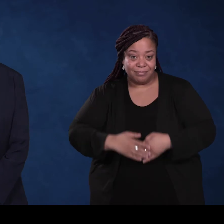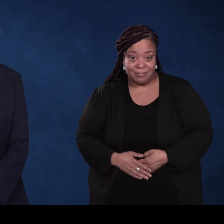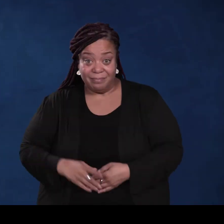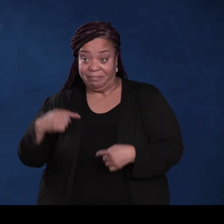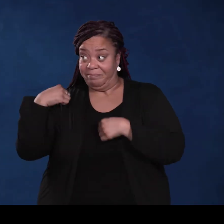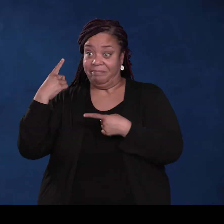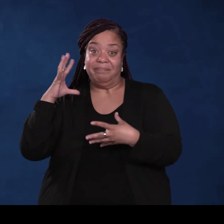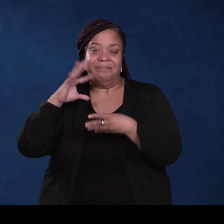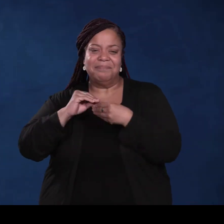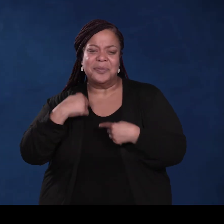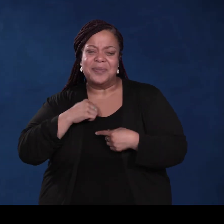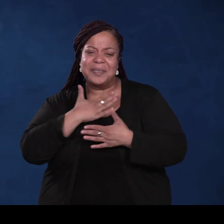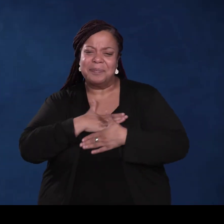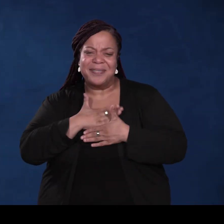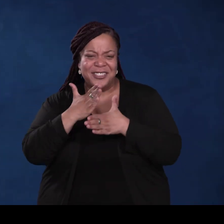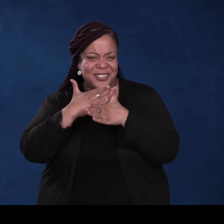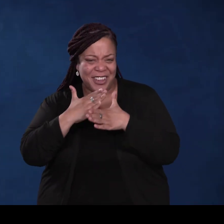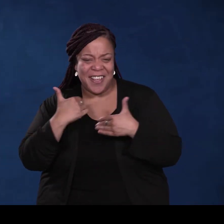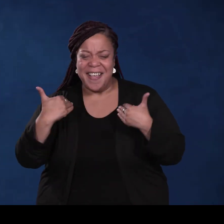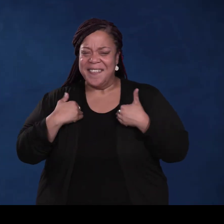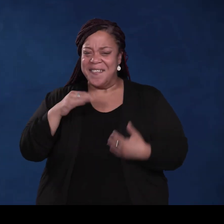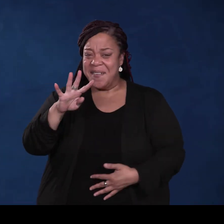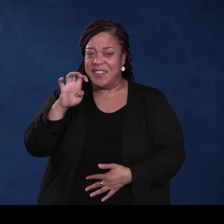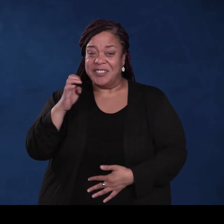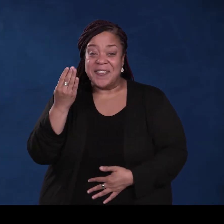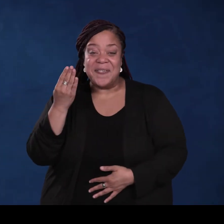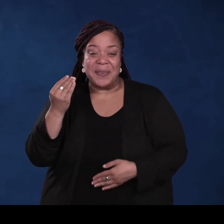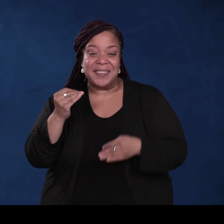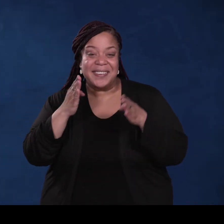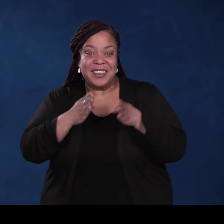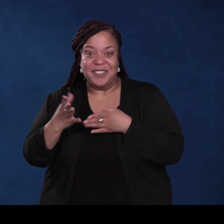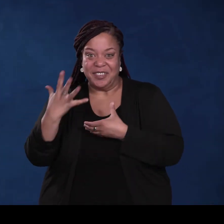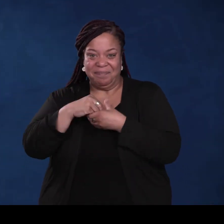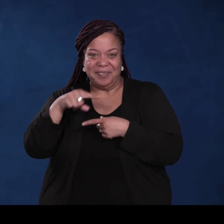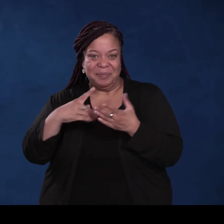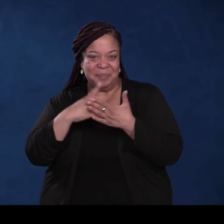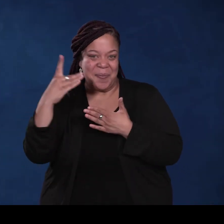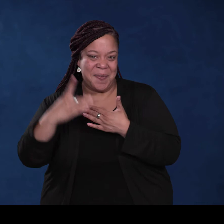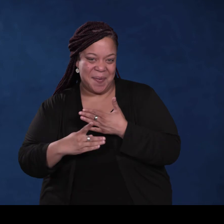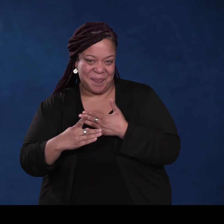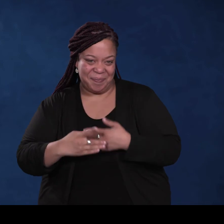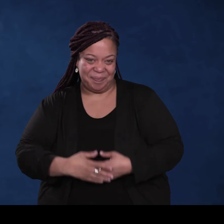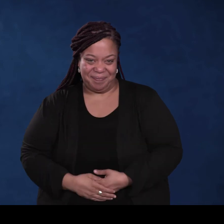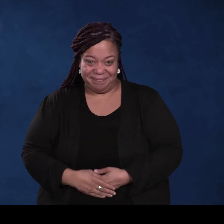Toni: To date, we are pleased to share that we have 414 individuals participating in this program.